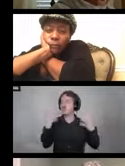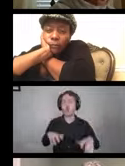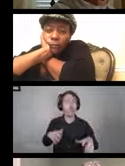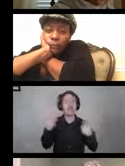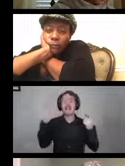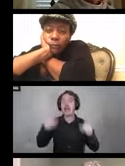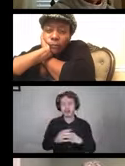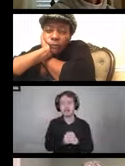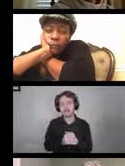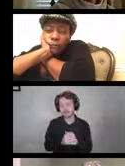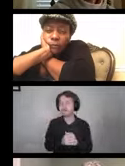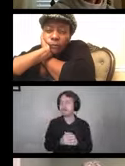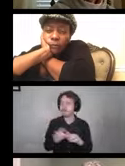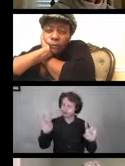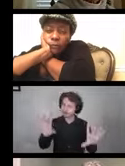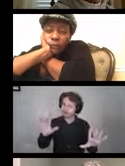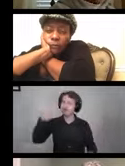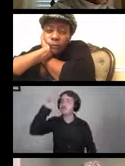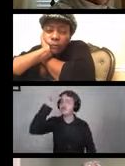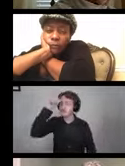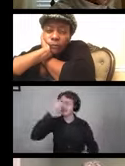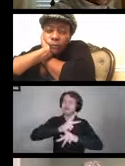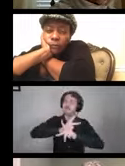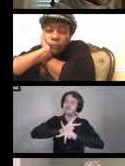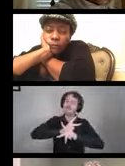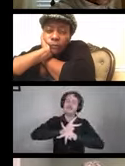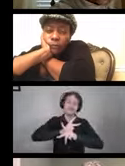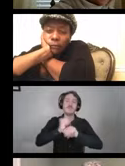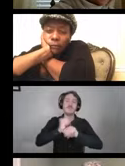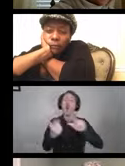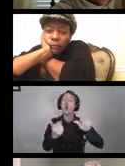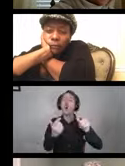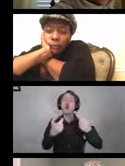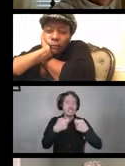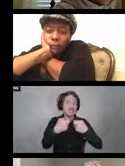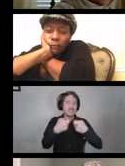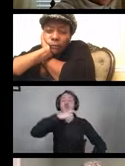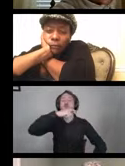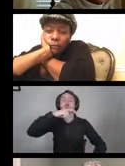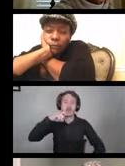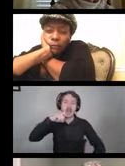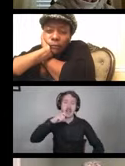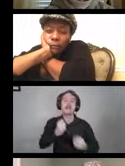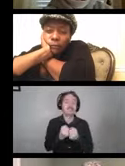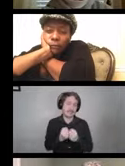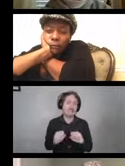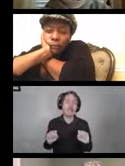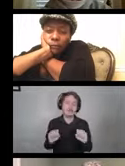Be mindful of that in trying to keep all those pieces safe and dry when cleaning your equipment.